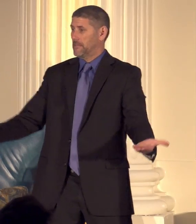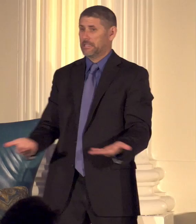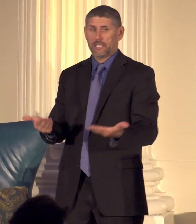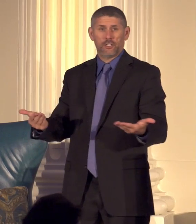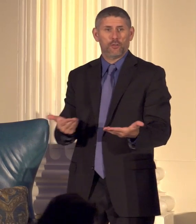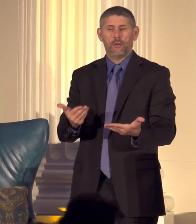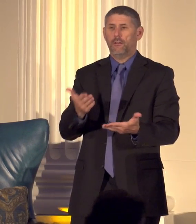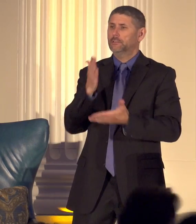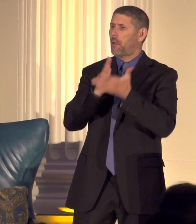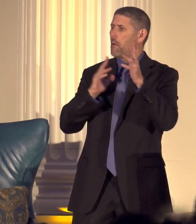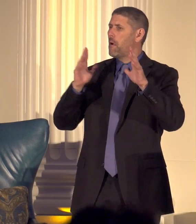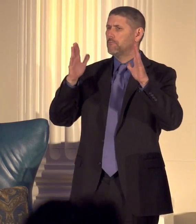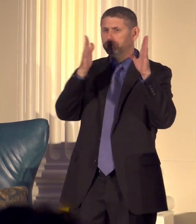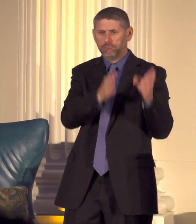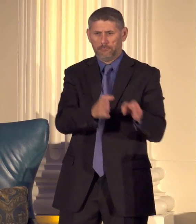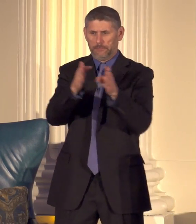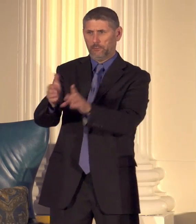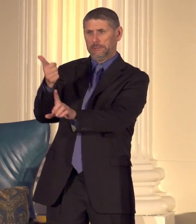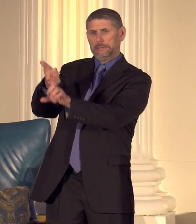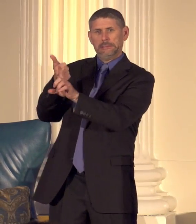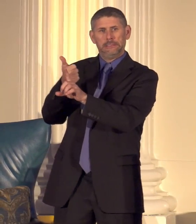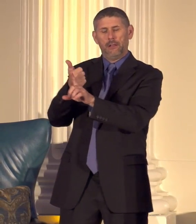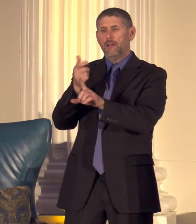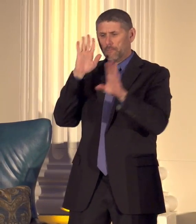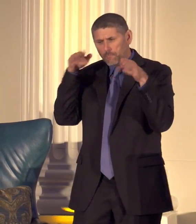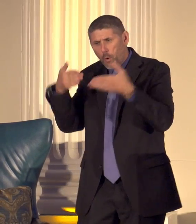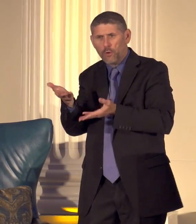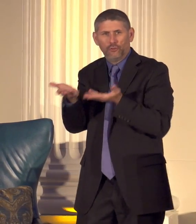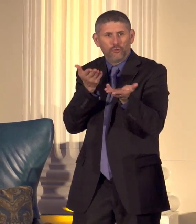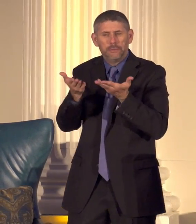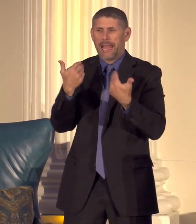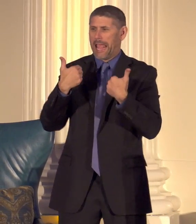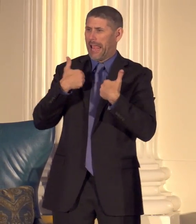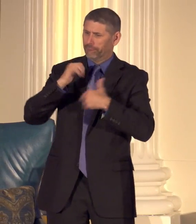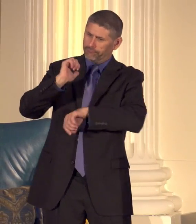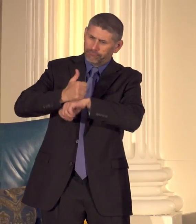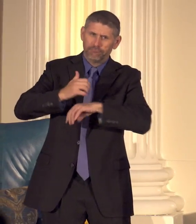individuals who are service-oriented who have an entrepreneurial spirit who